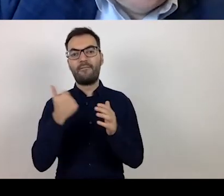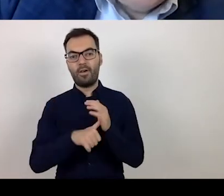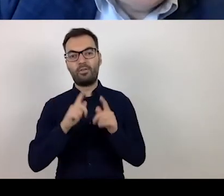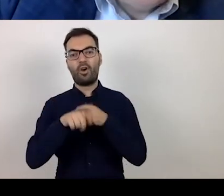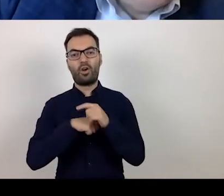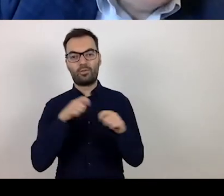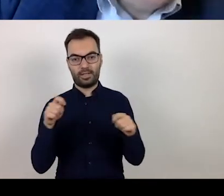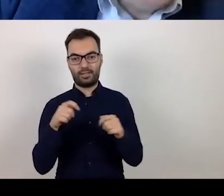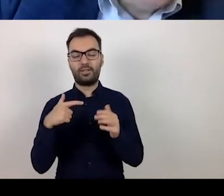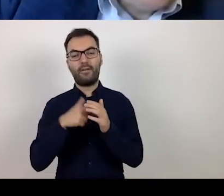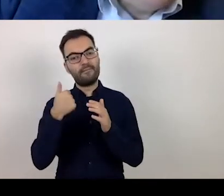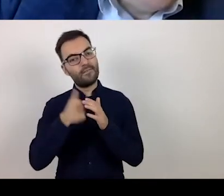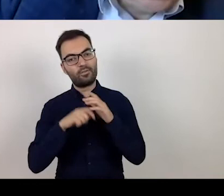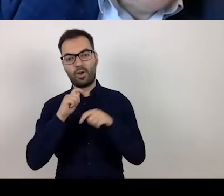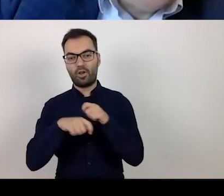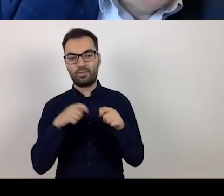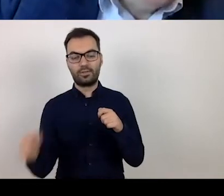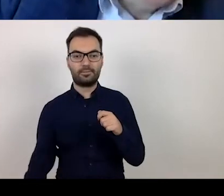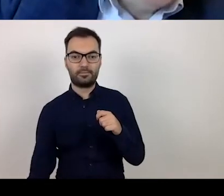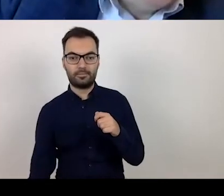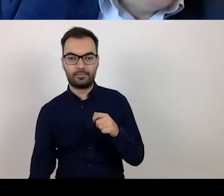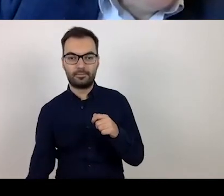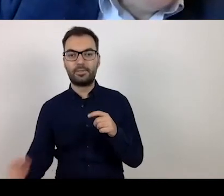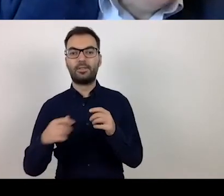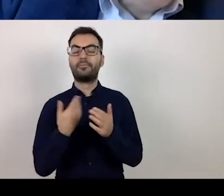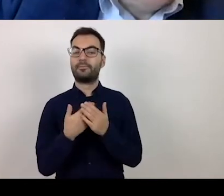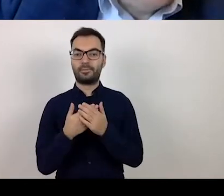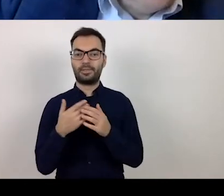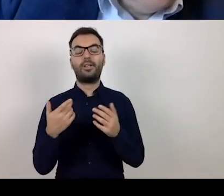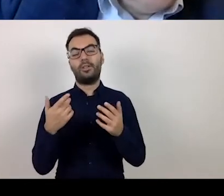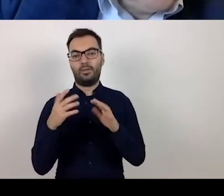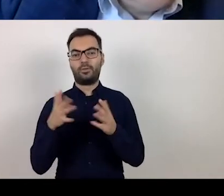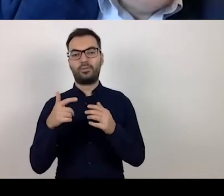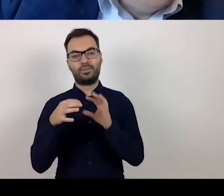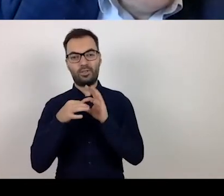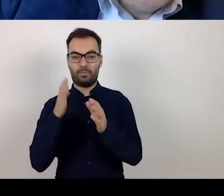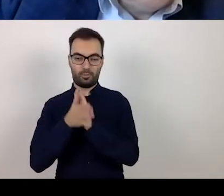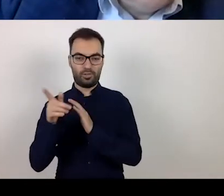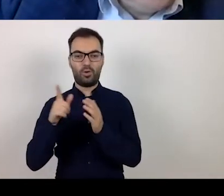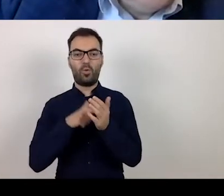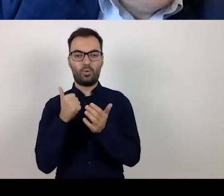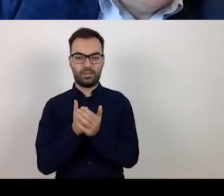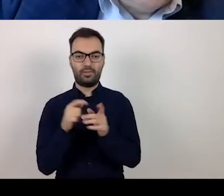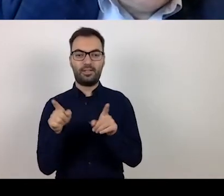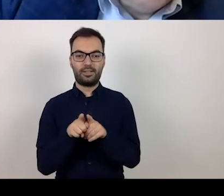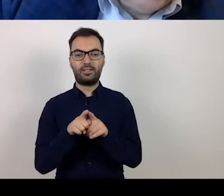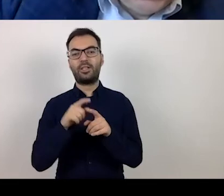These special arrangements stem from the law, the eligibility guidelines,